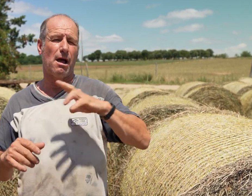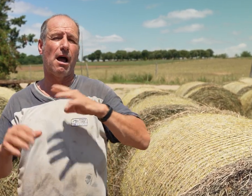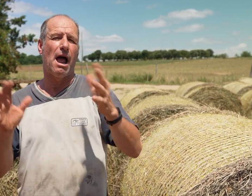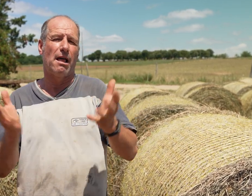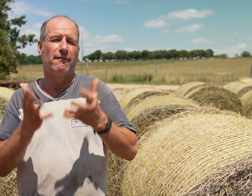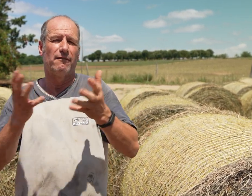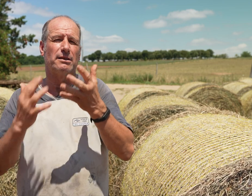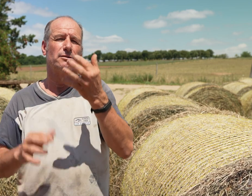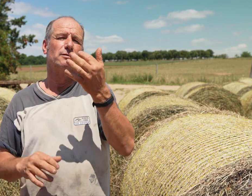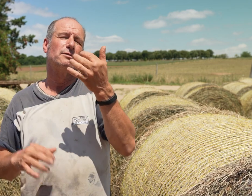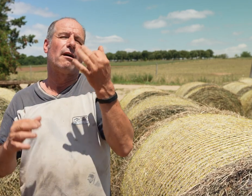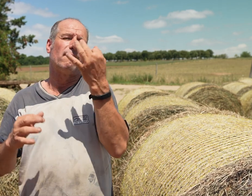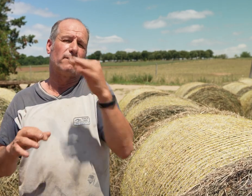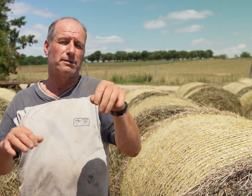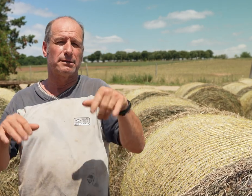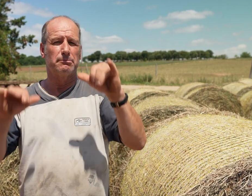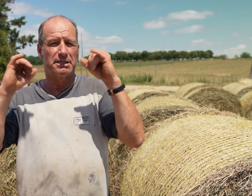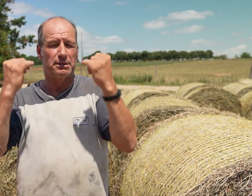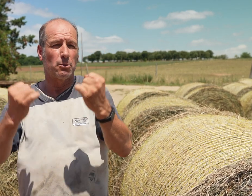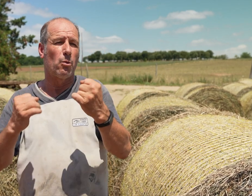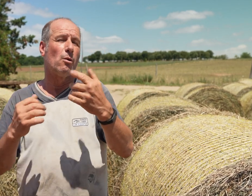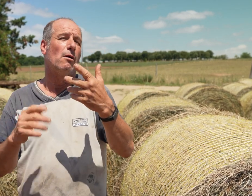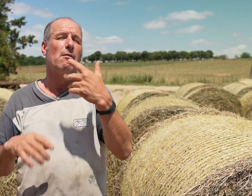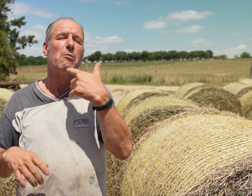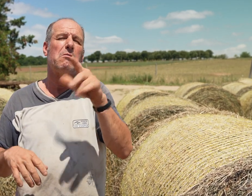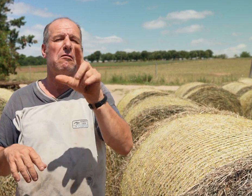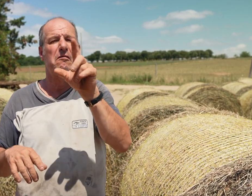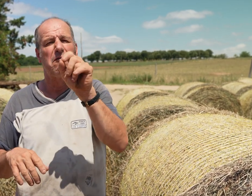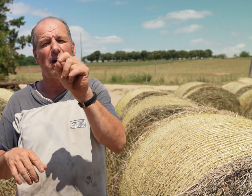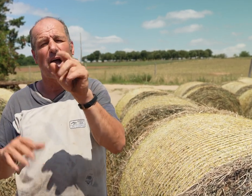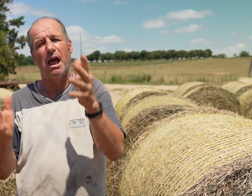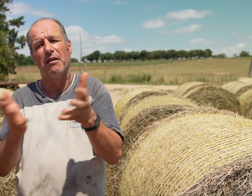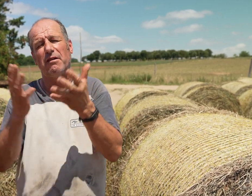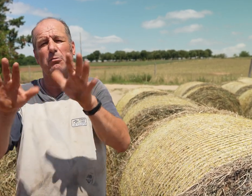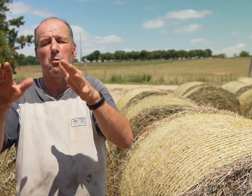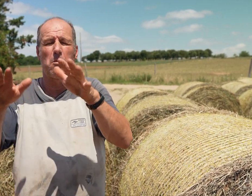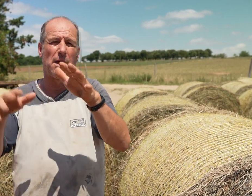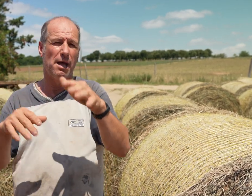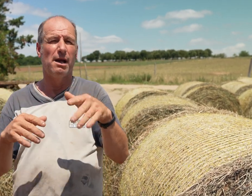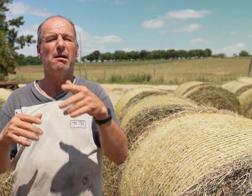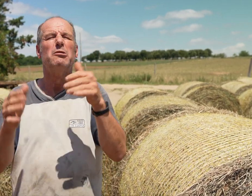my venture into French bison farming. It can be tough to start up the farming work,